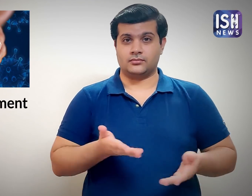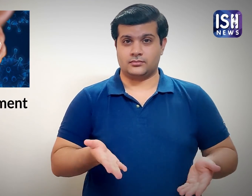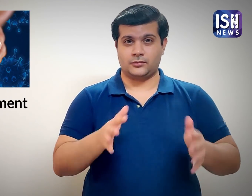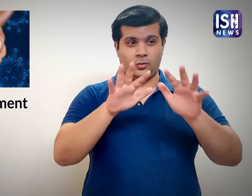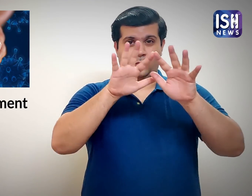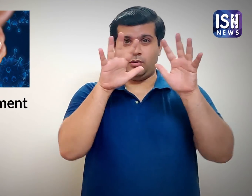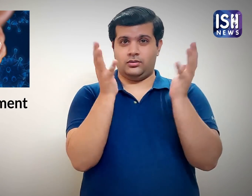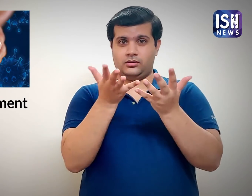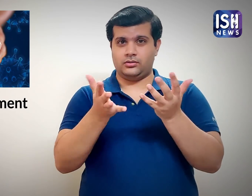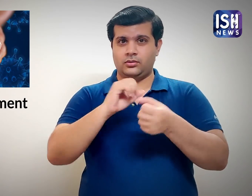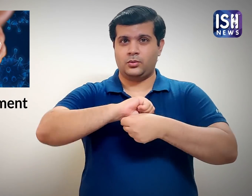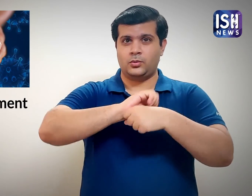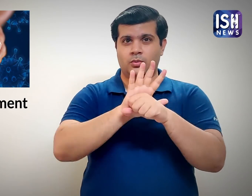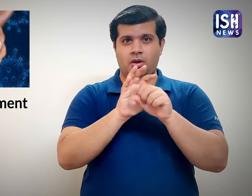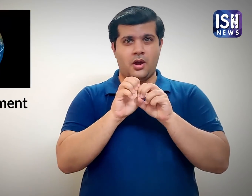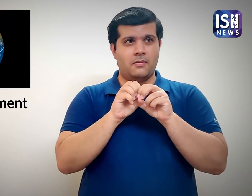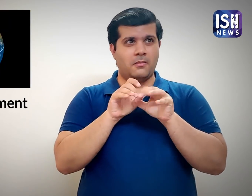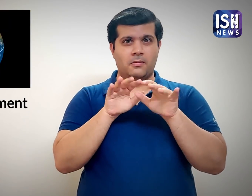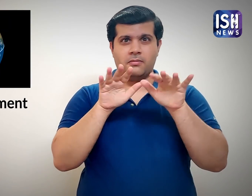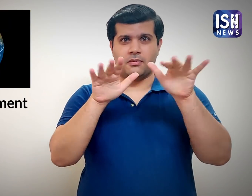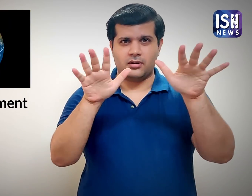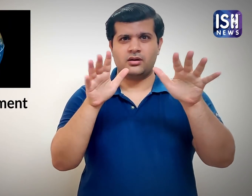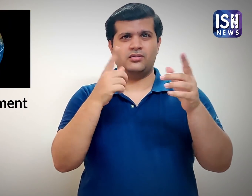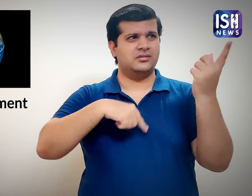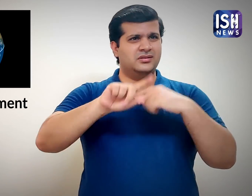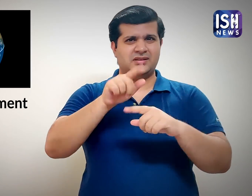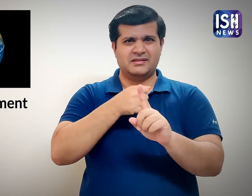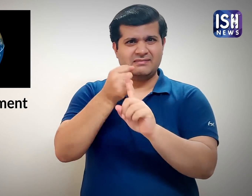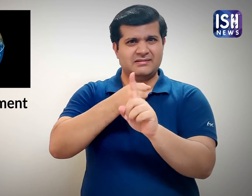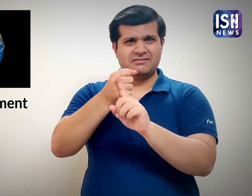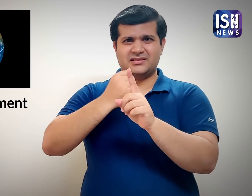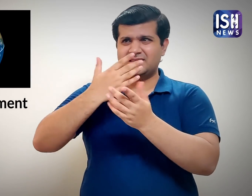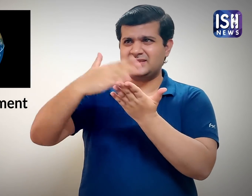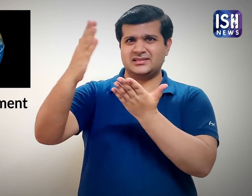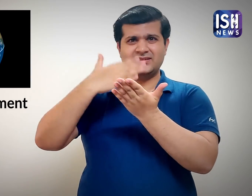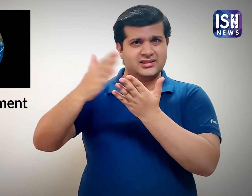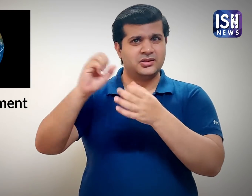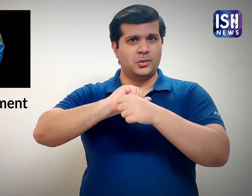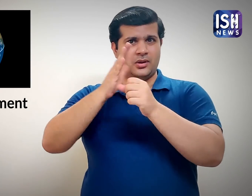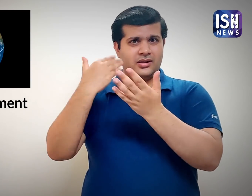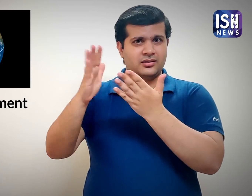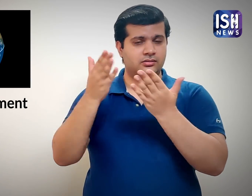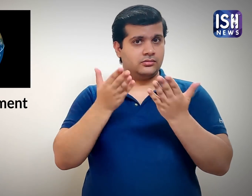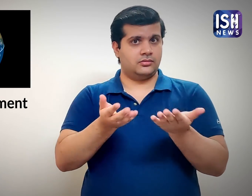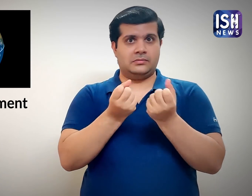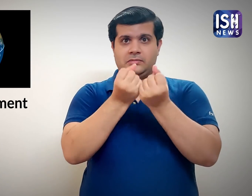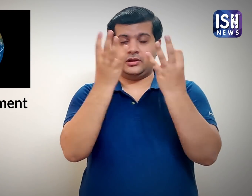The whole world is fighting the COVID-19 pandemic.